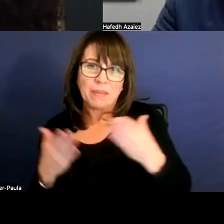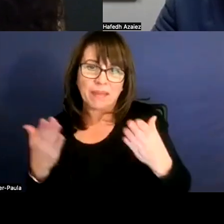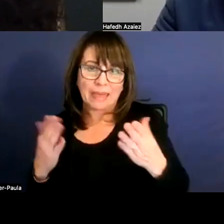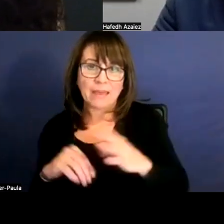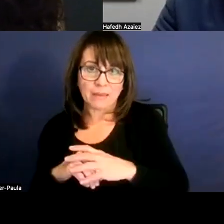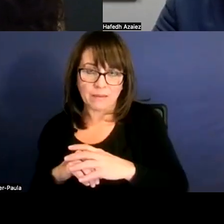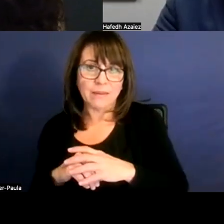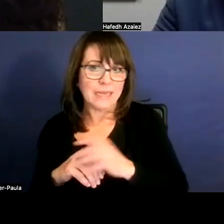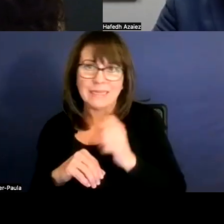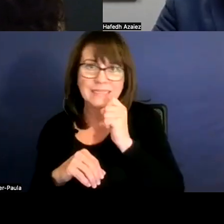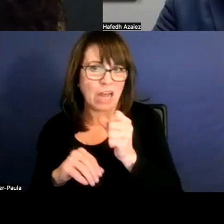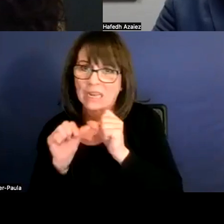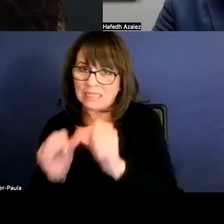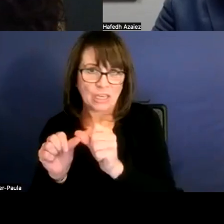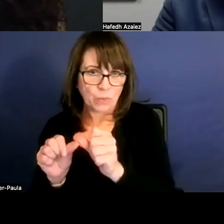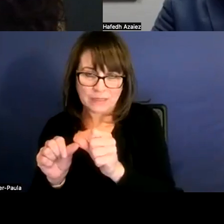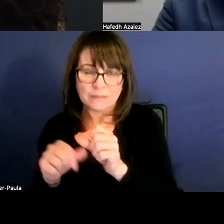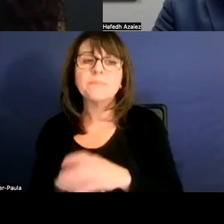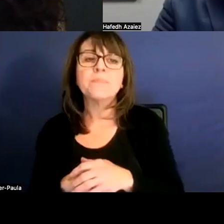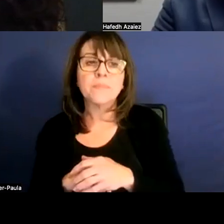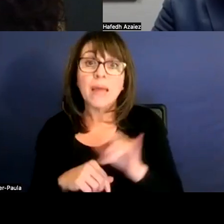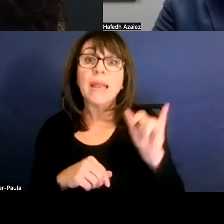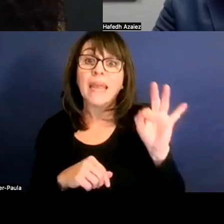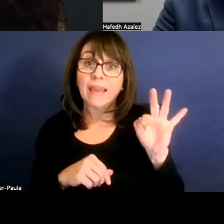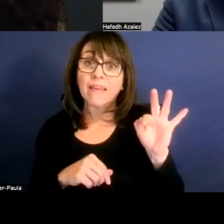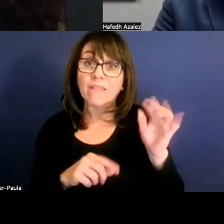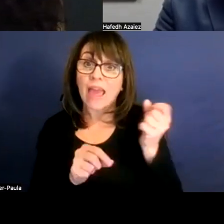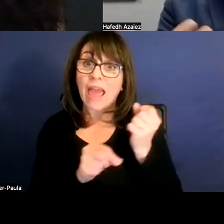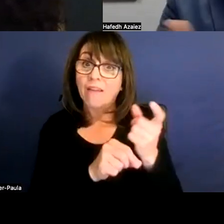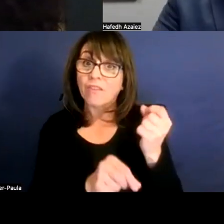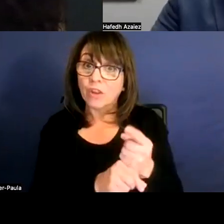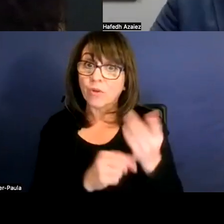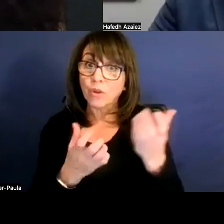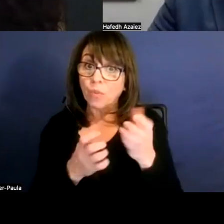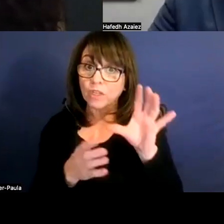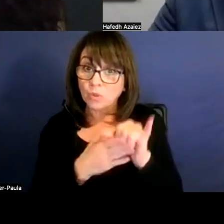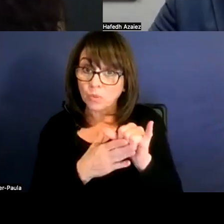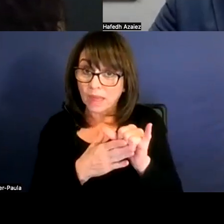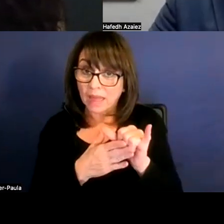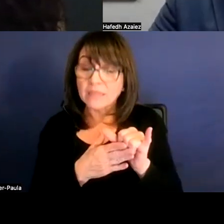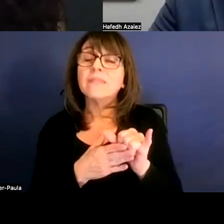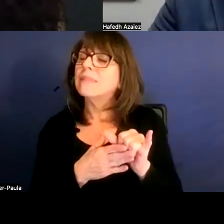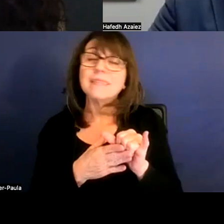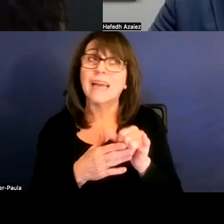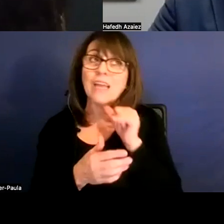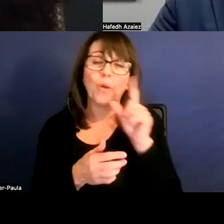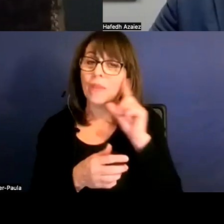And it's a one-time thing now. But like if you wanna do it year after year, I don't think we can sustain that.